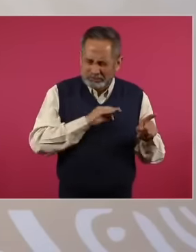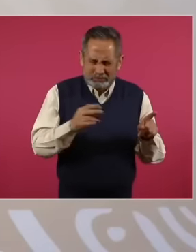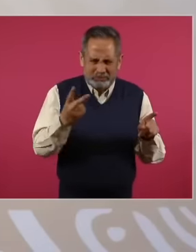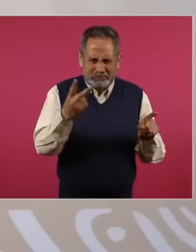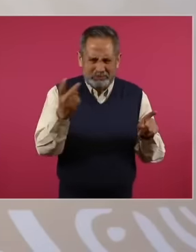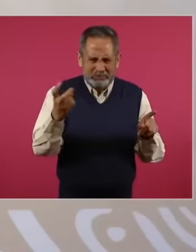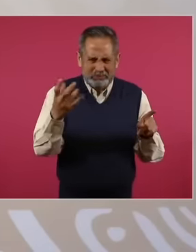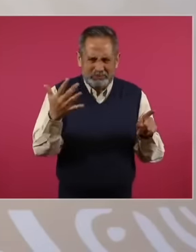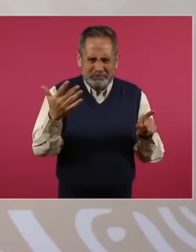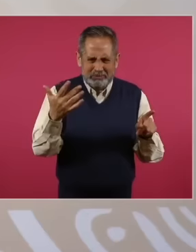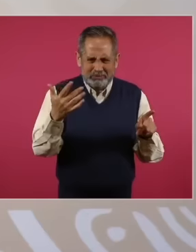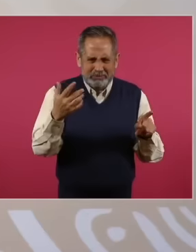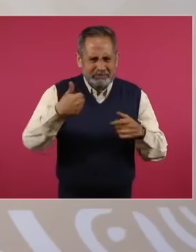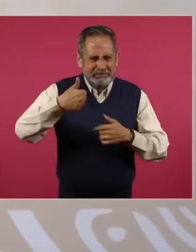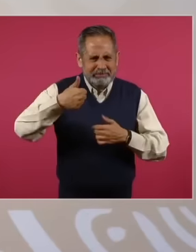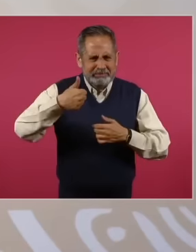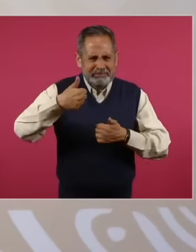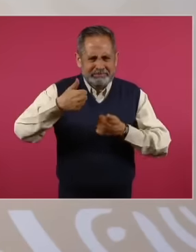views the